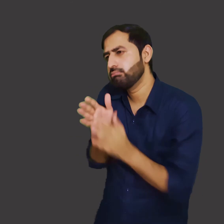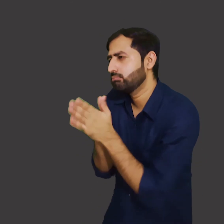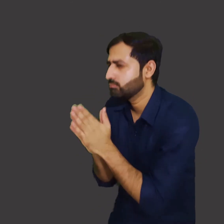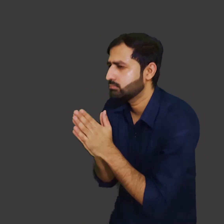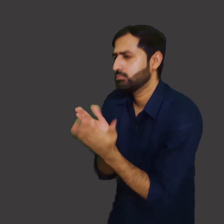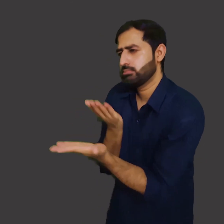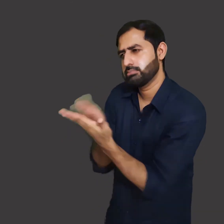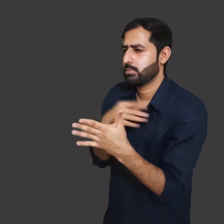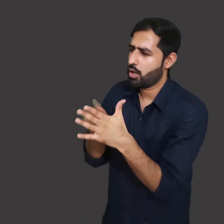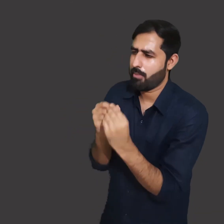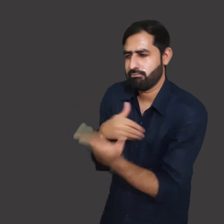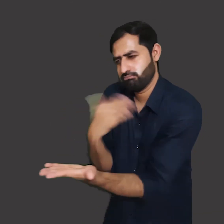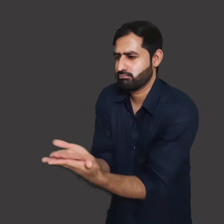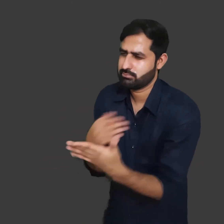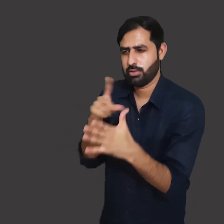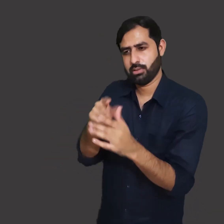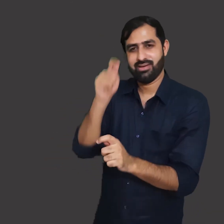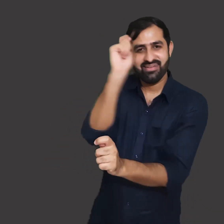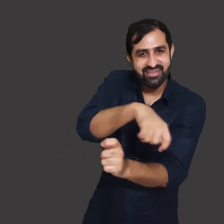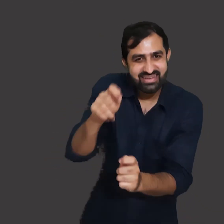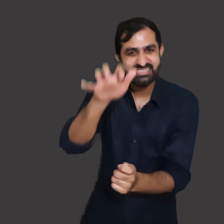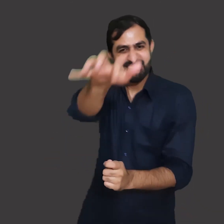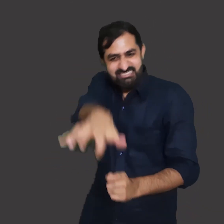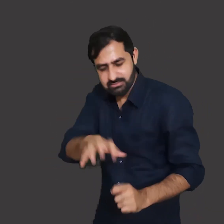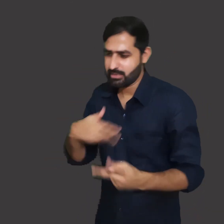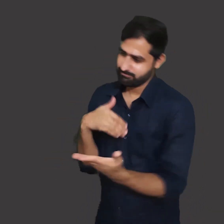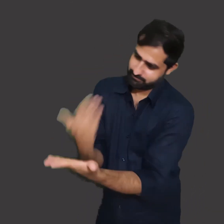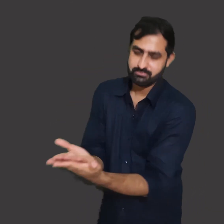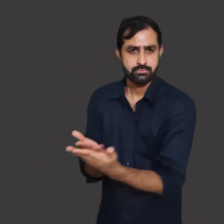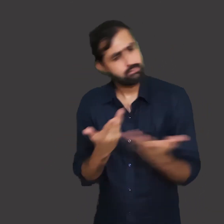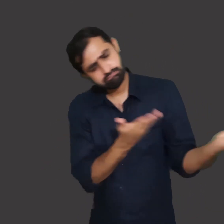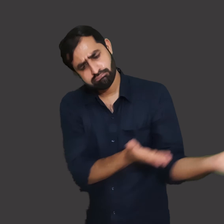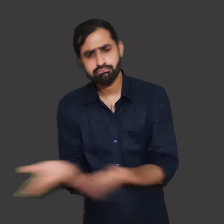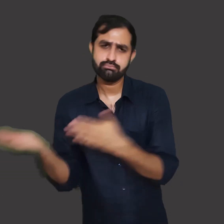After losing their land these villagers do not have a patch of land to sell their own produce.